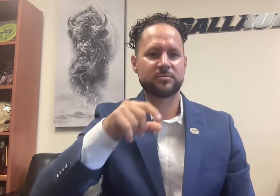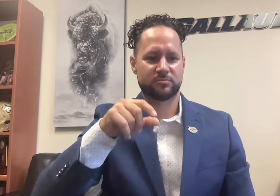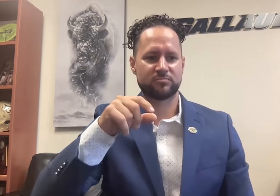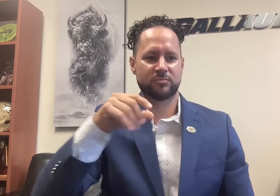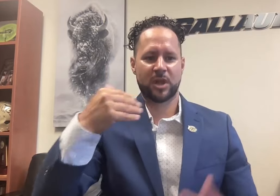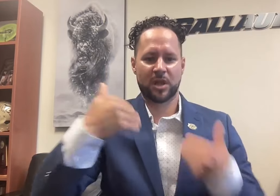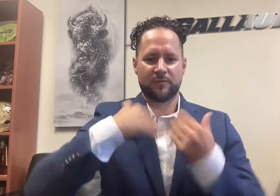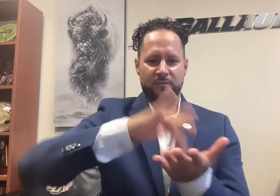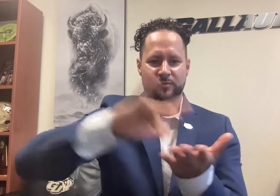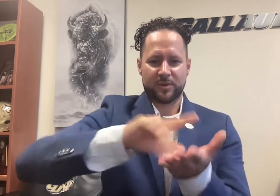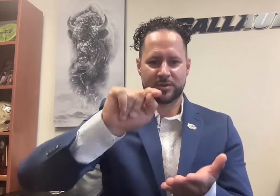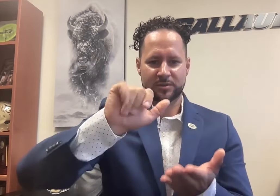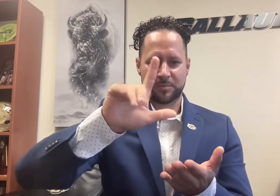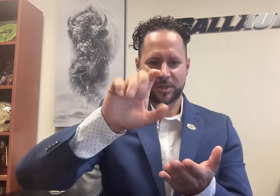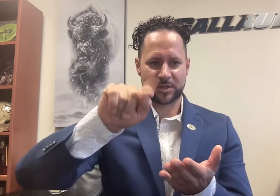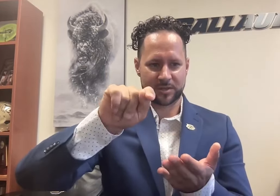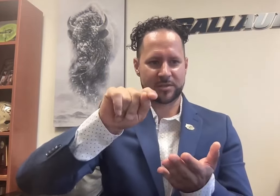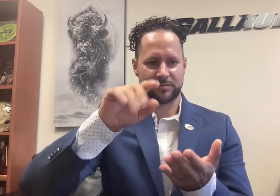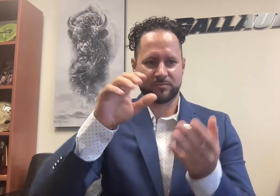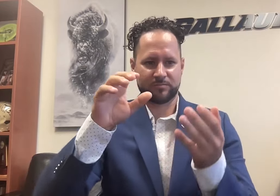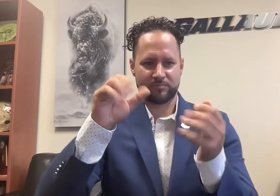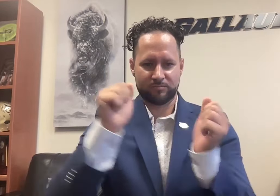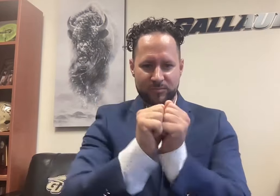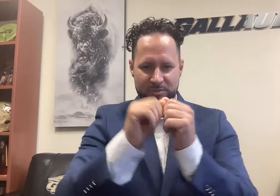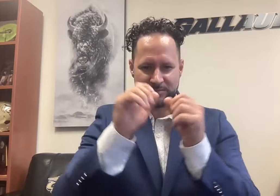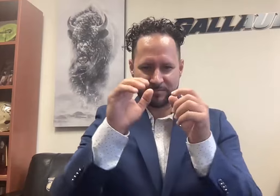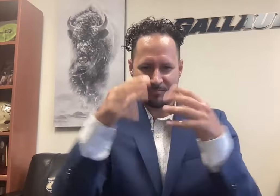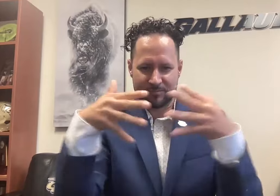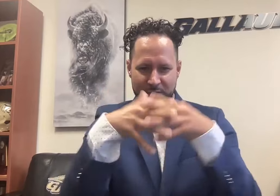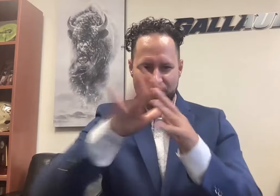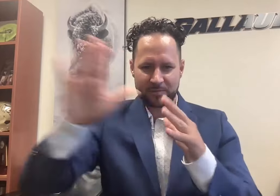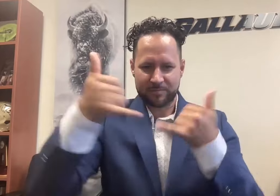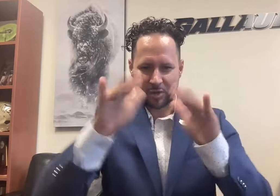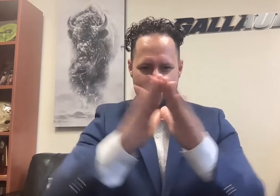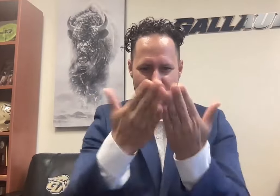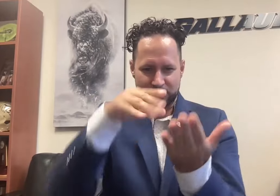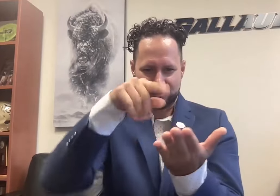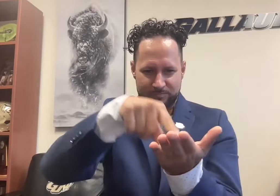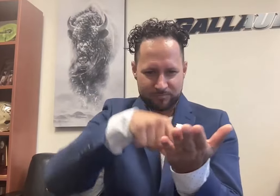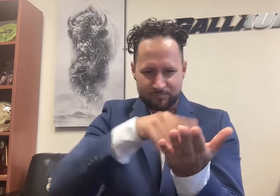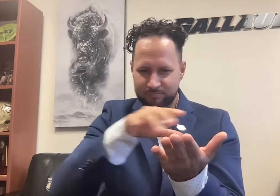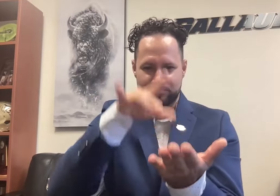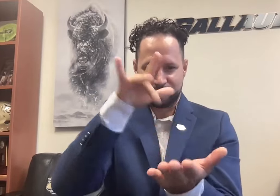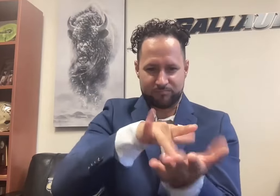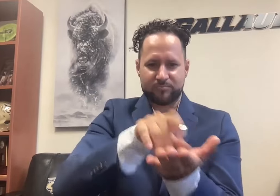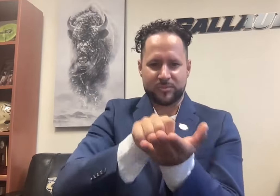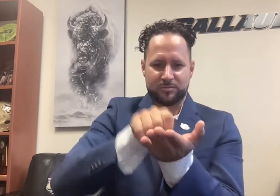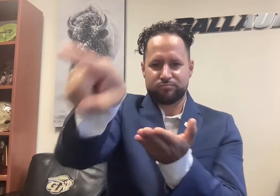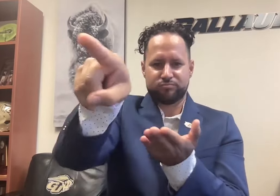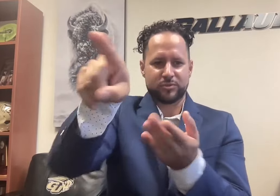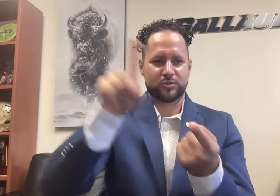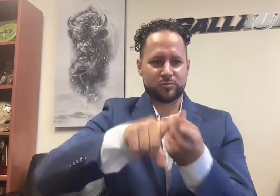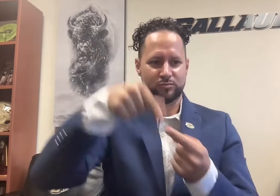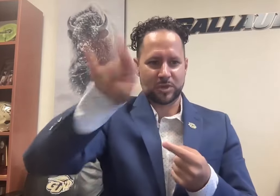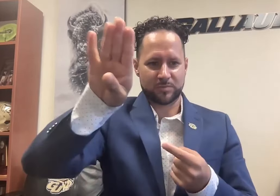has a tablet with the football team playbook on it. He can select a play and send it to the quarterback.